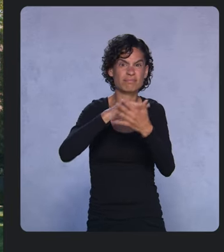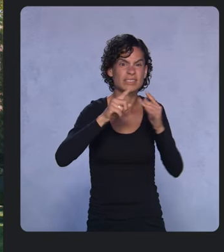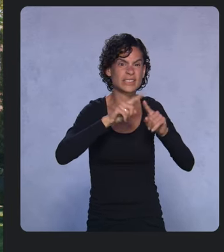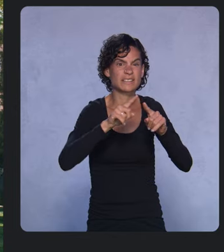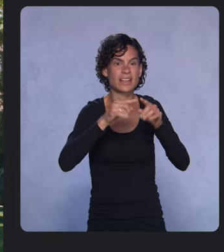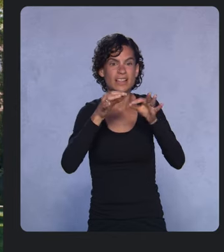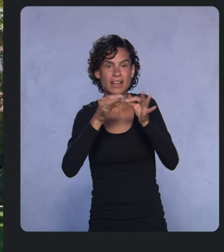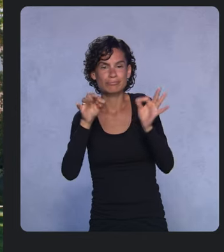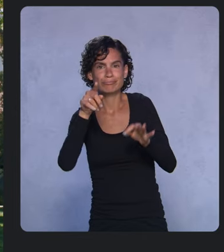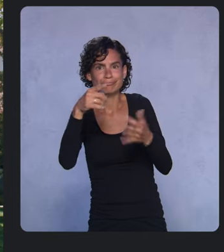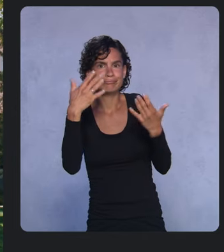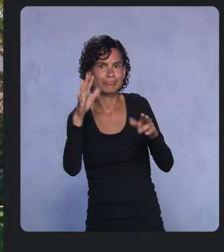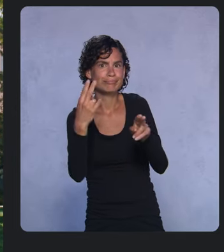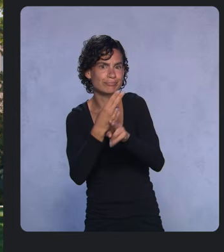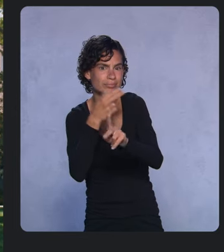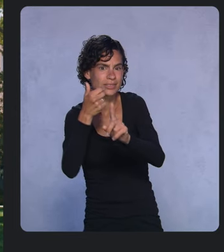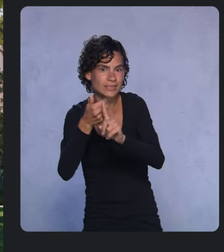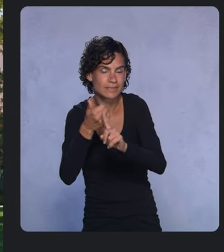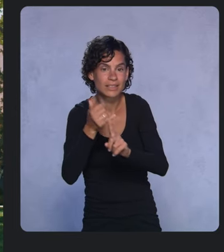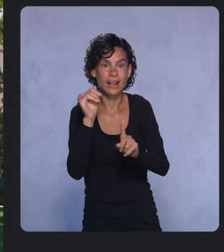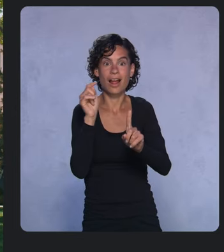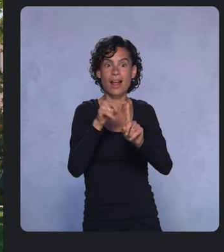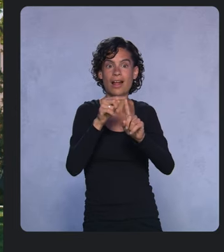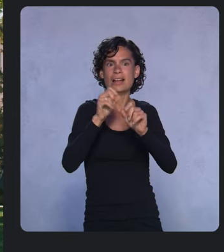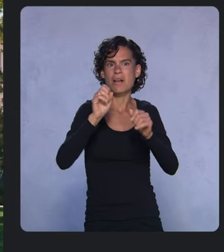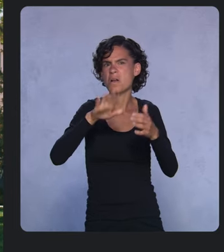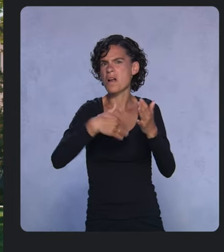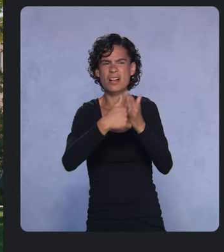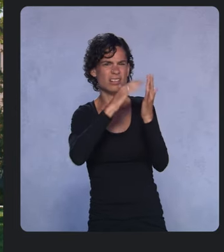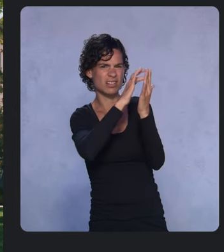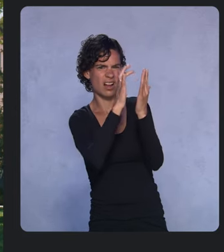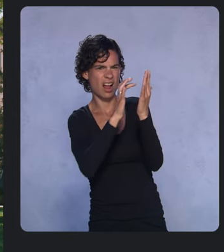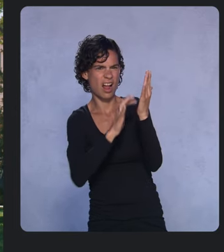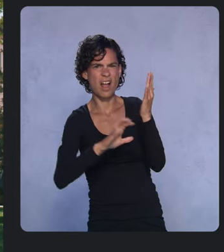This allows you to go from all this code... ...to this.